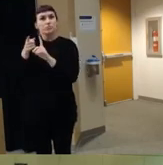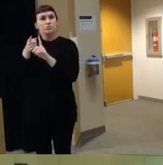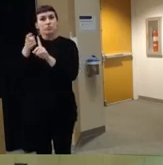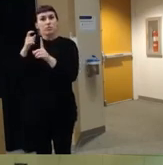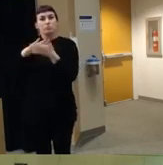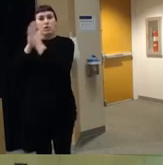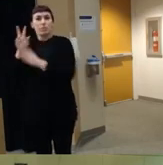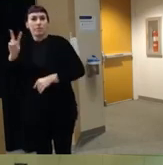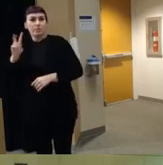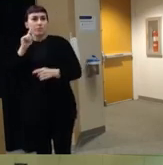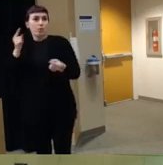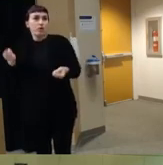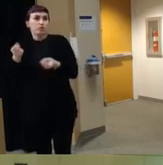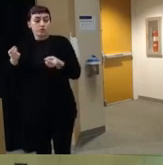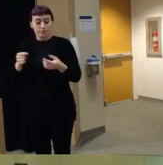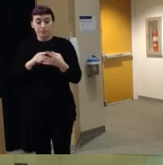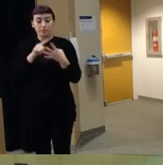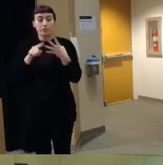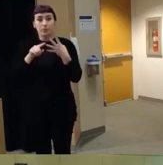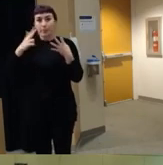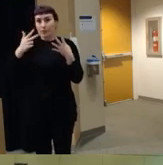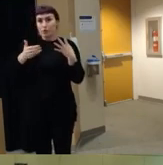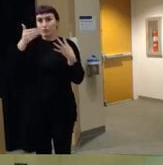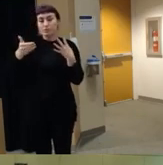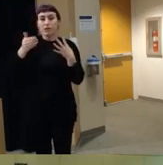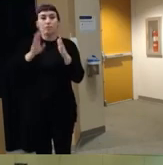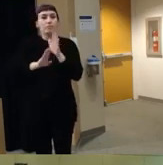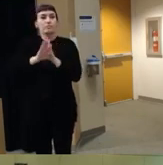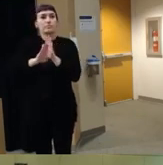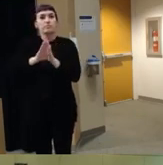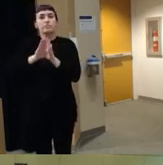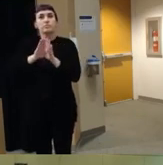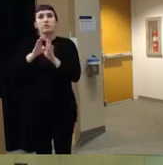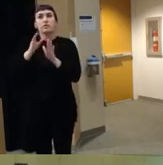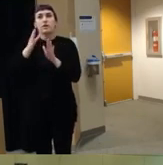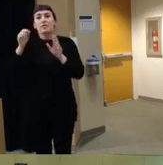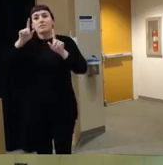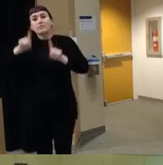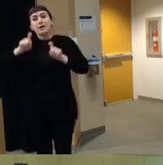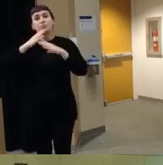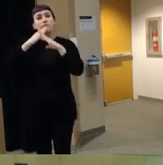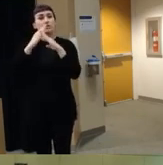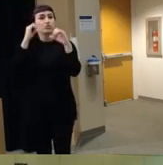injuries um the third step is that we develop and uh test prevention strategies so we might